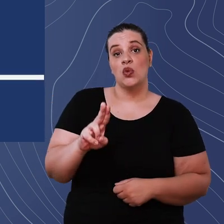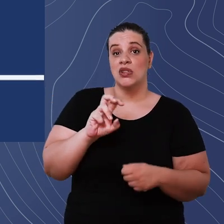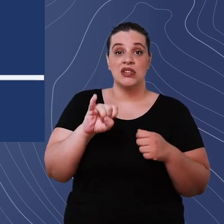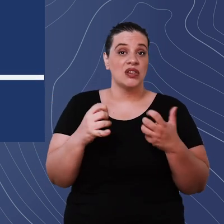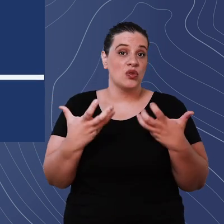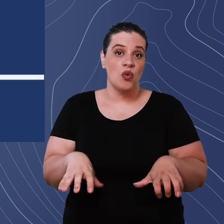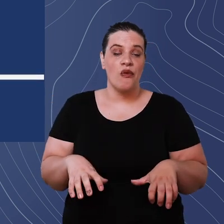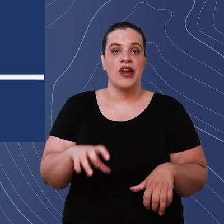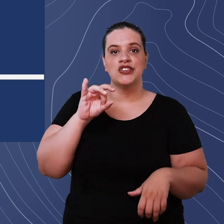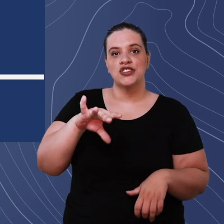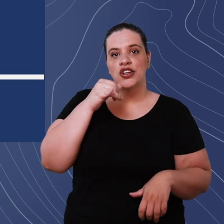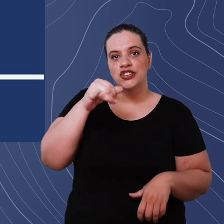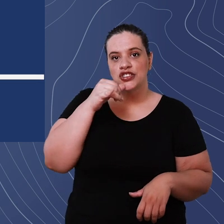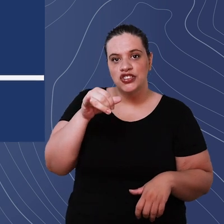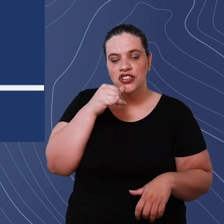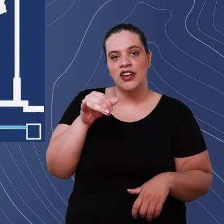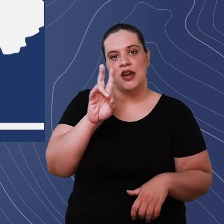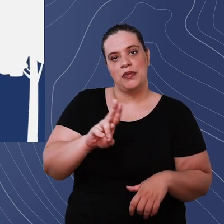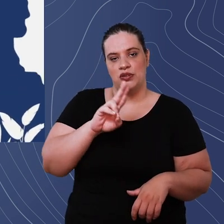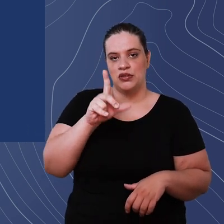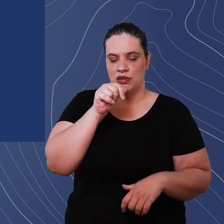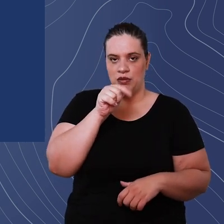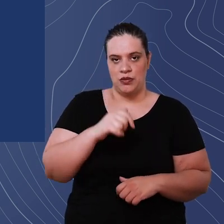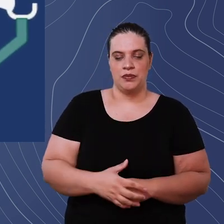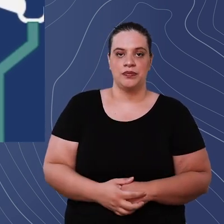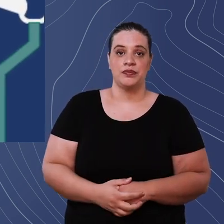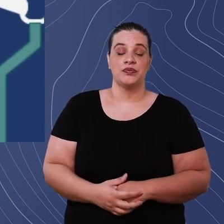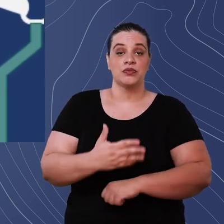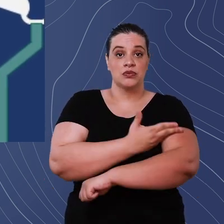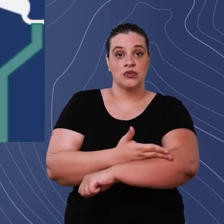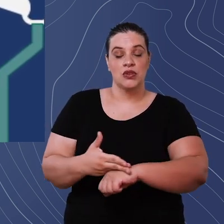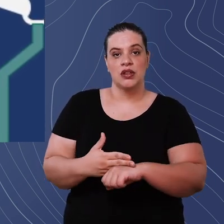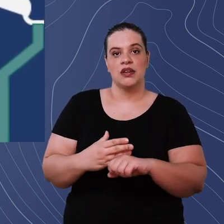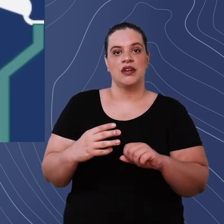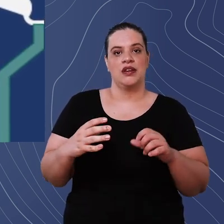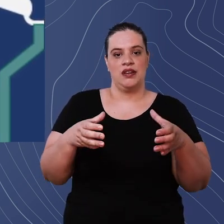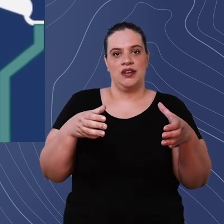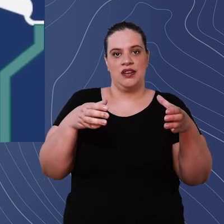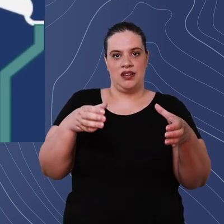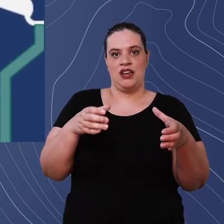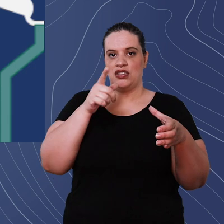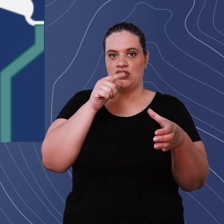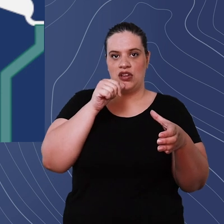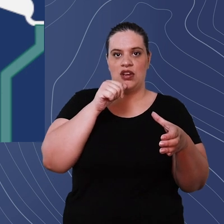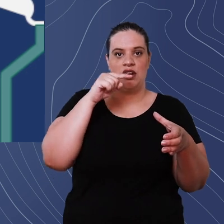we want to be dependent on electrical energy to make the water we normally install a device in the water tank that activates the pump